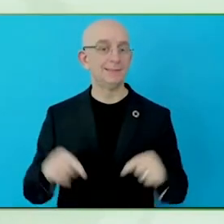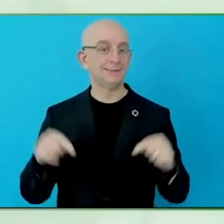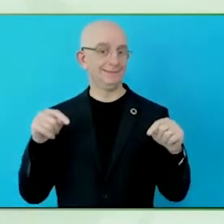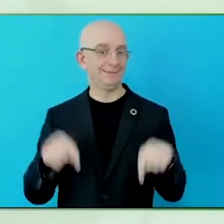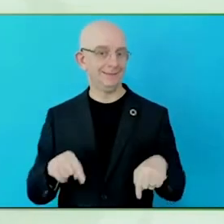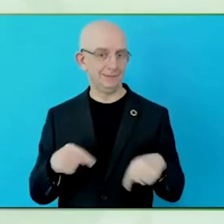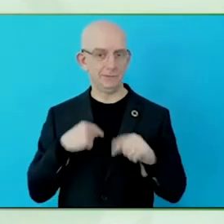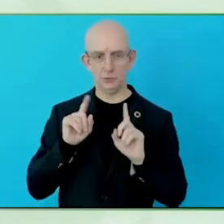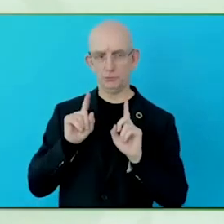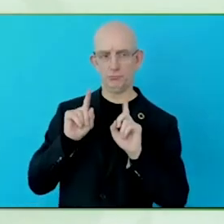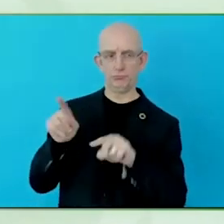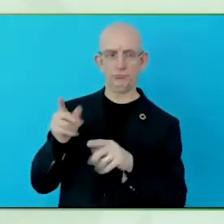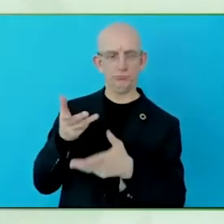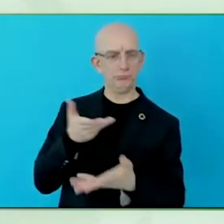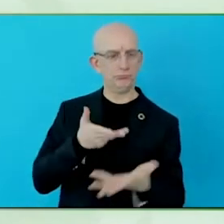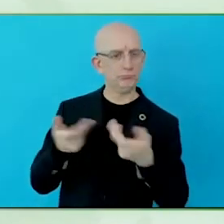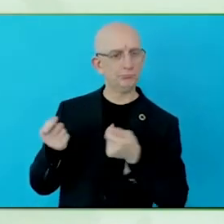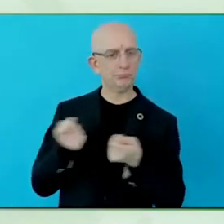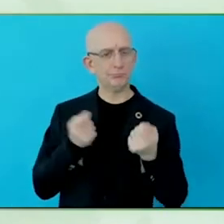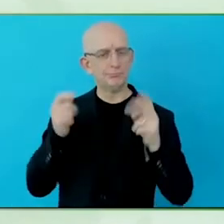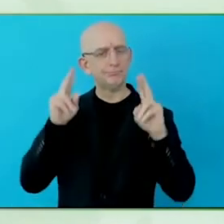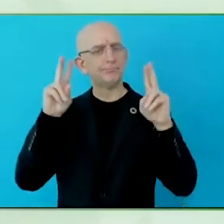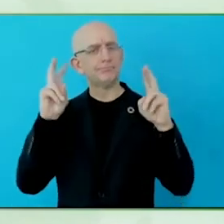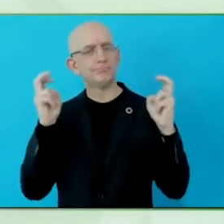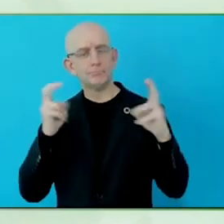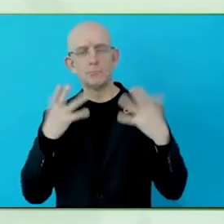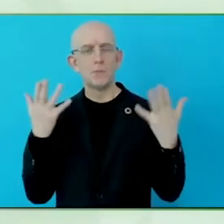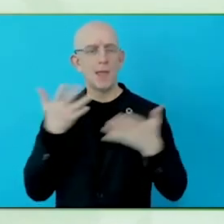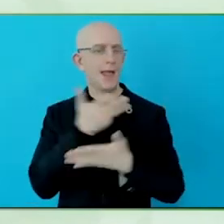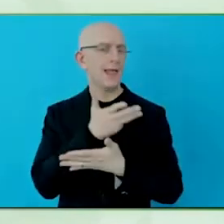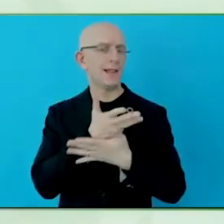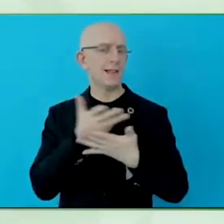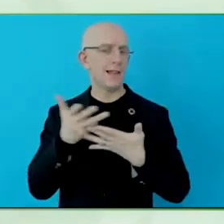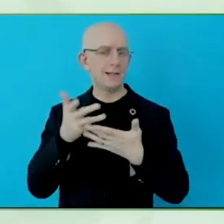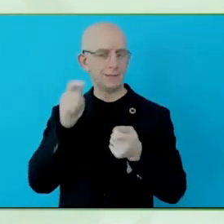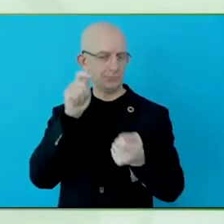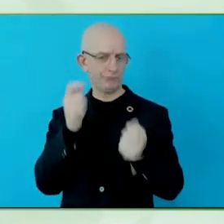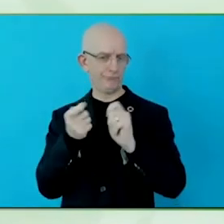about both banks straight away. The subject of our discussion this afternoon.